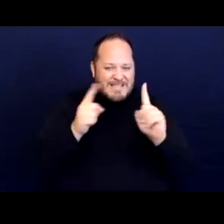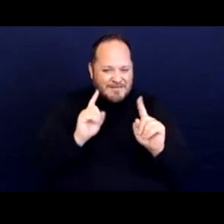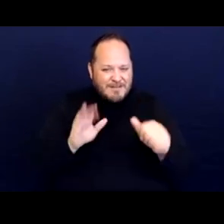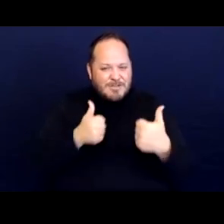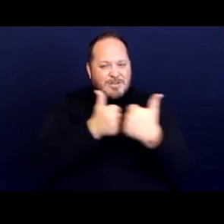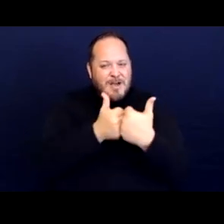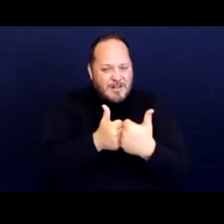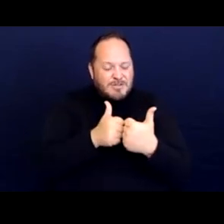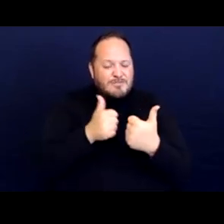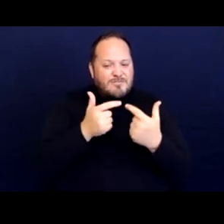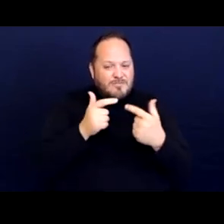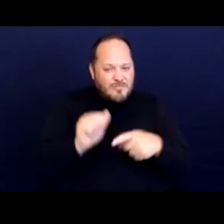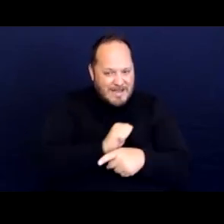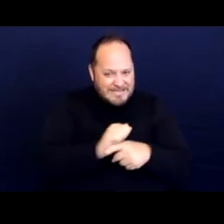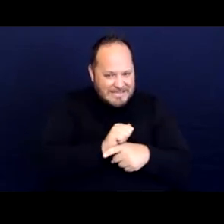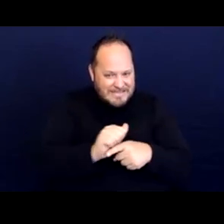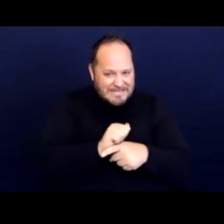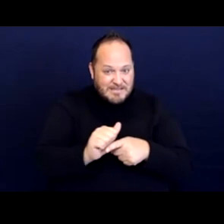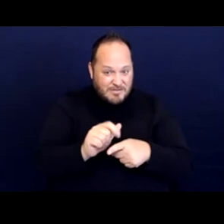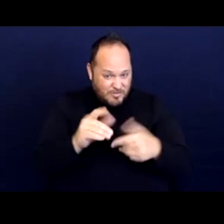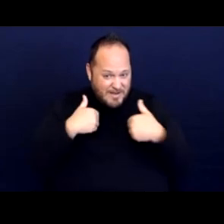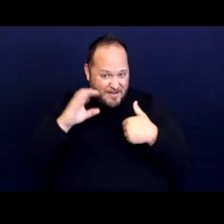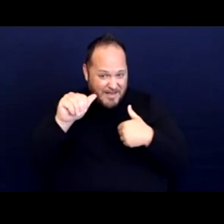Are there cases we can point to the best educator judge?